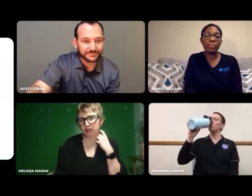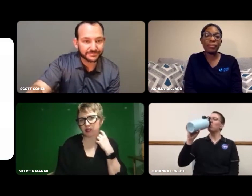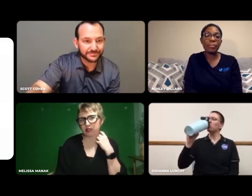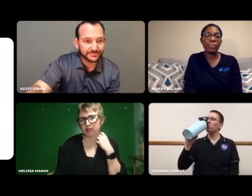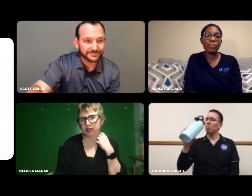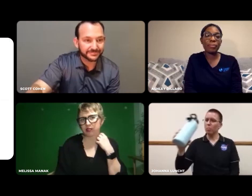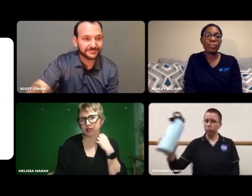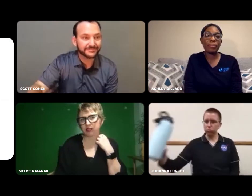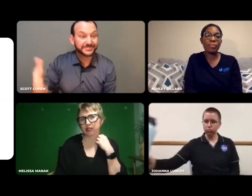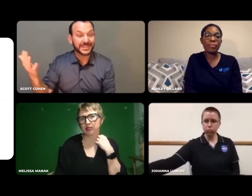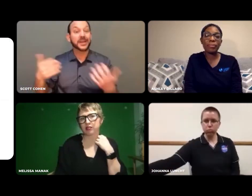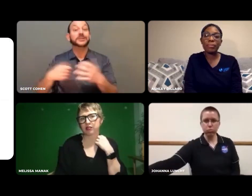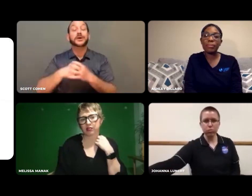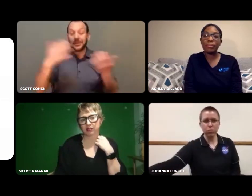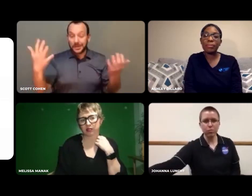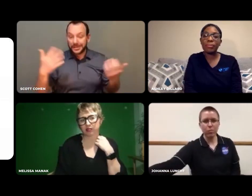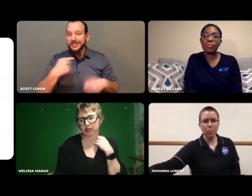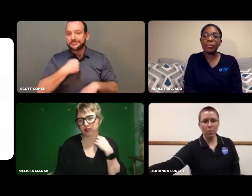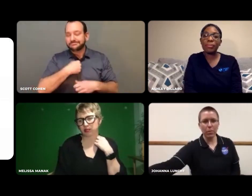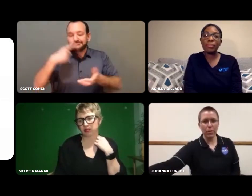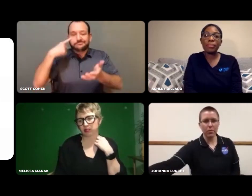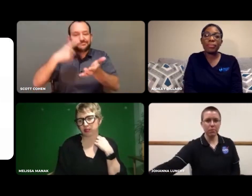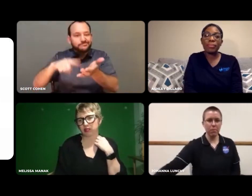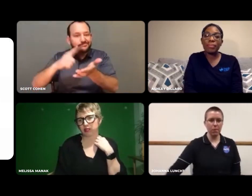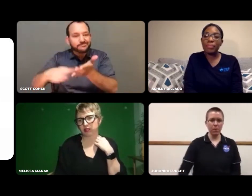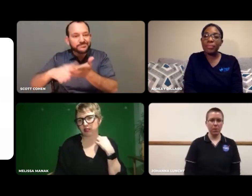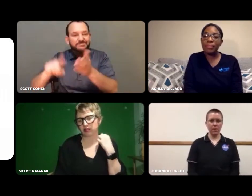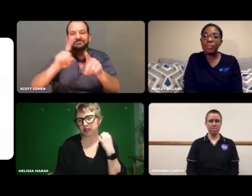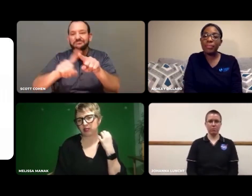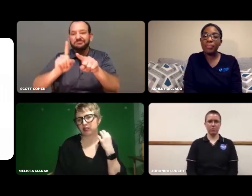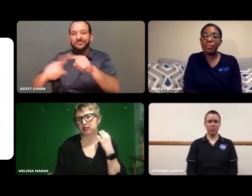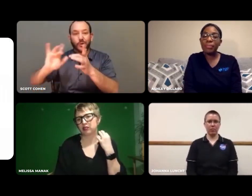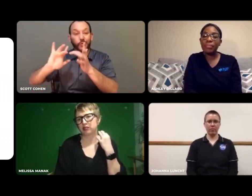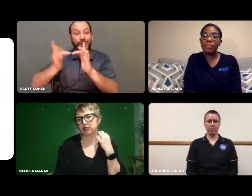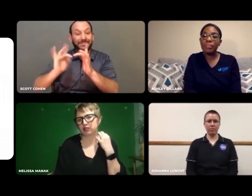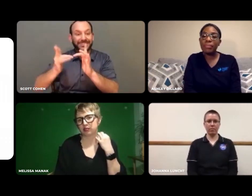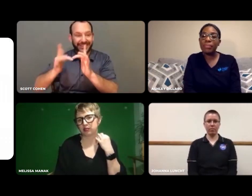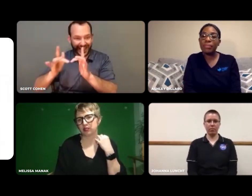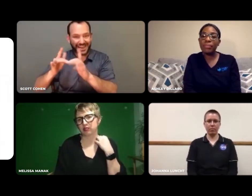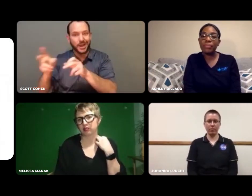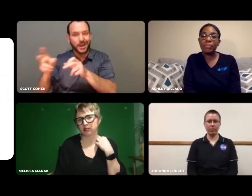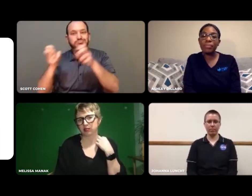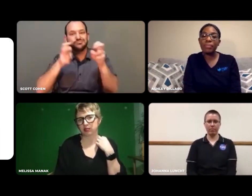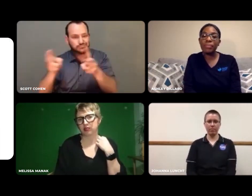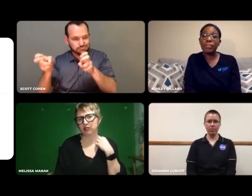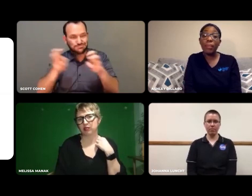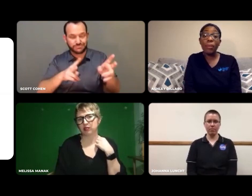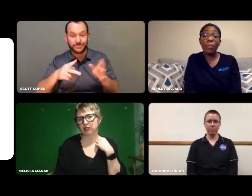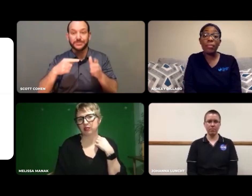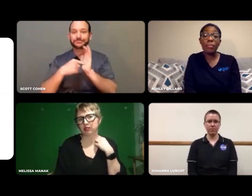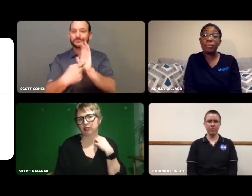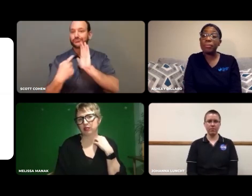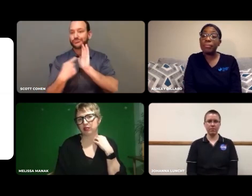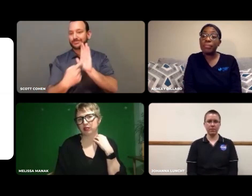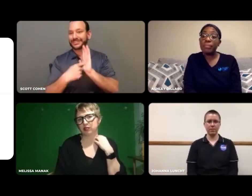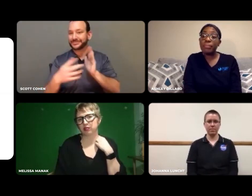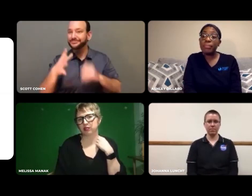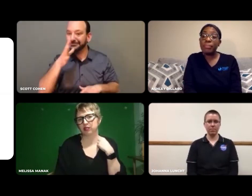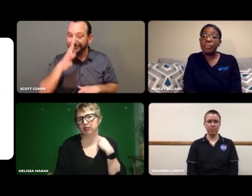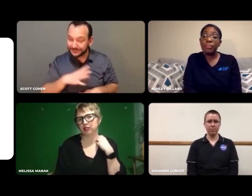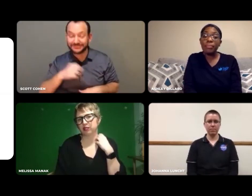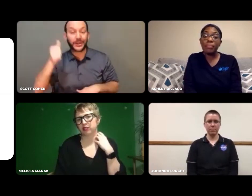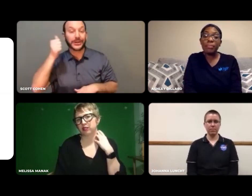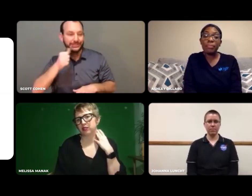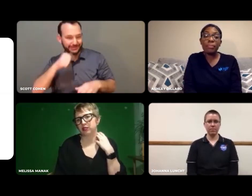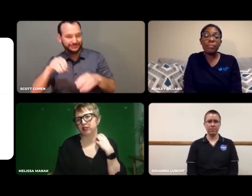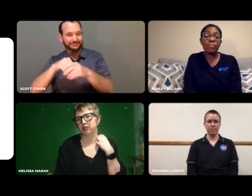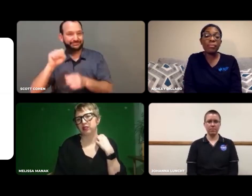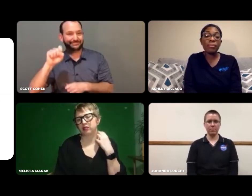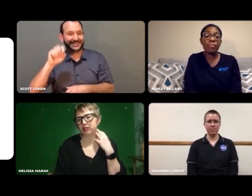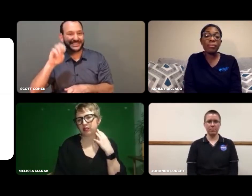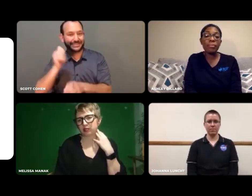I looked at a couple different websites for resources, those that have a representation